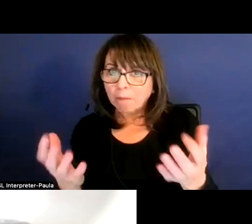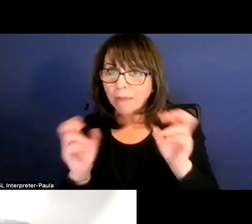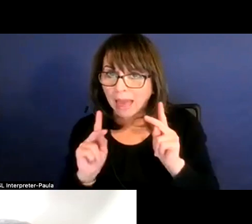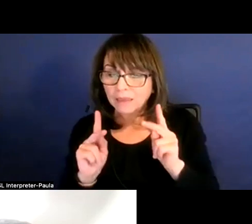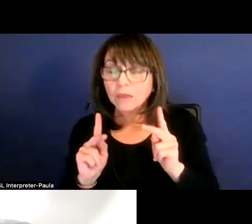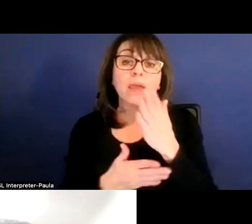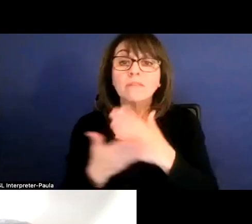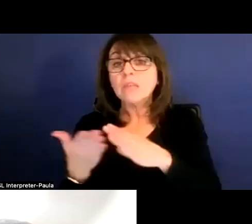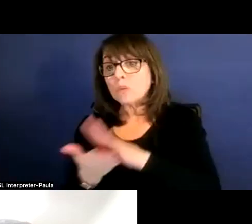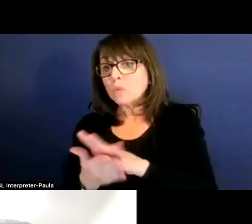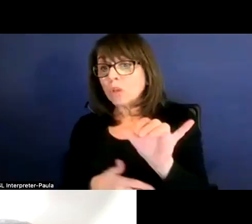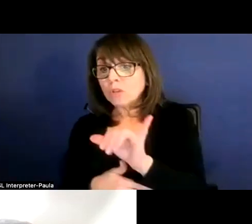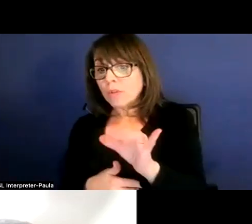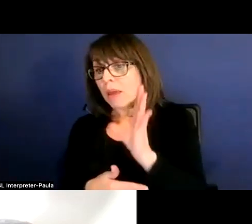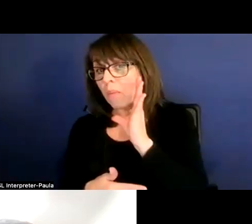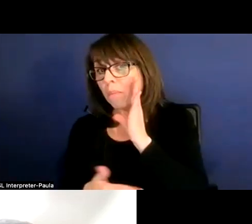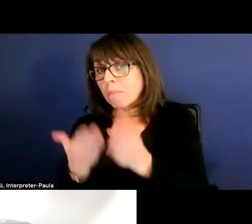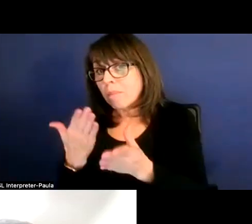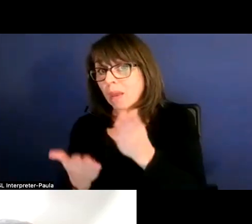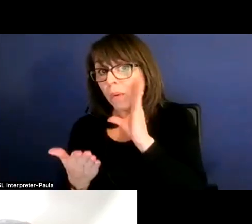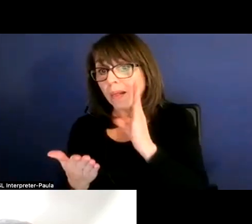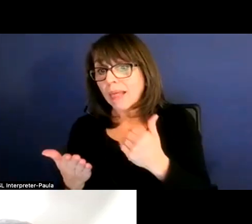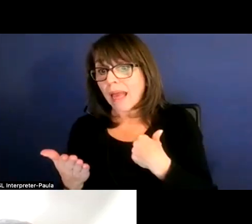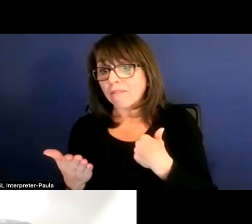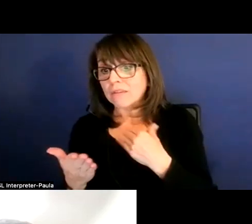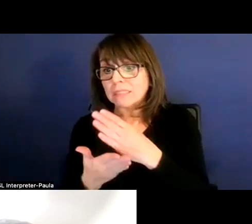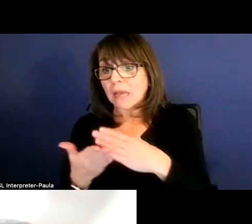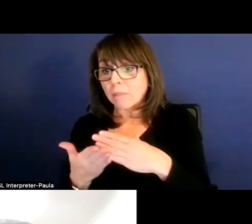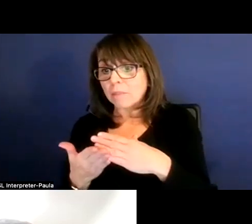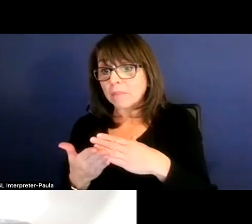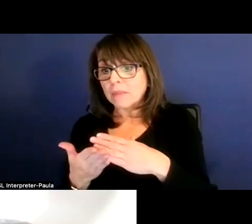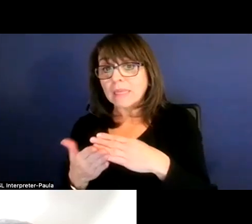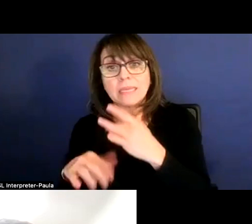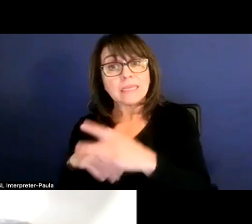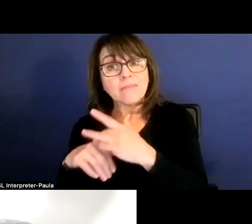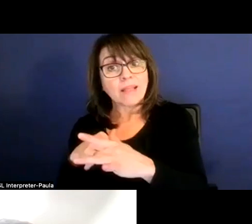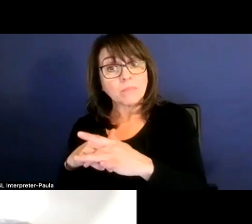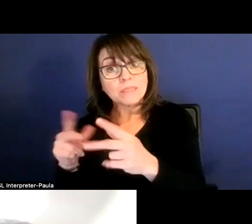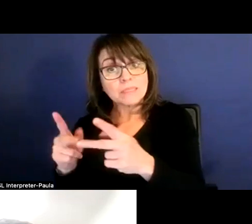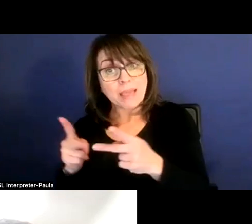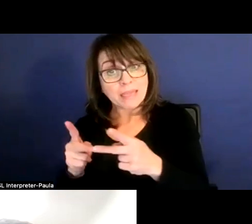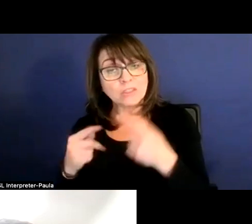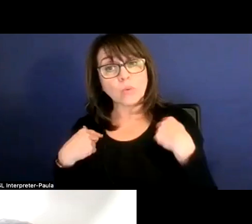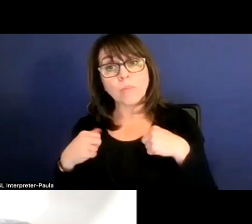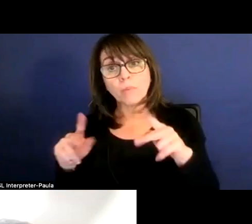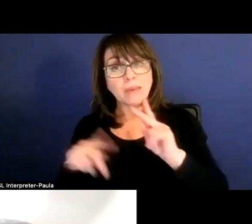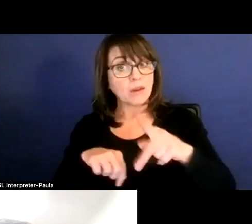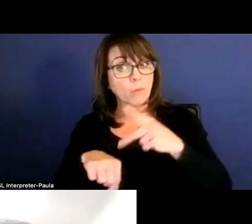who may have some space available. We allowing our principals, obviously,